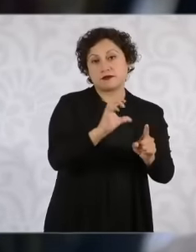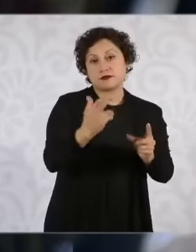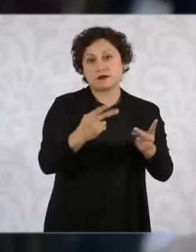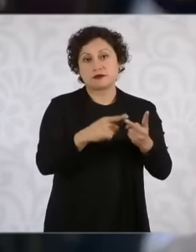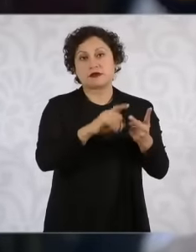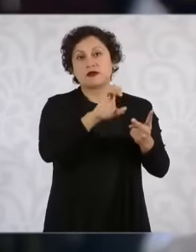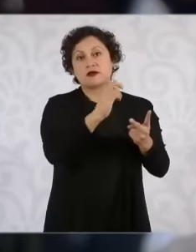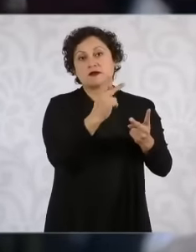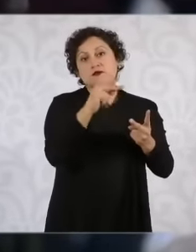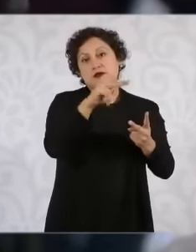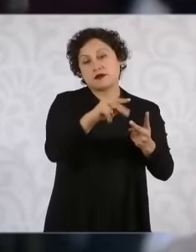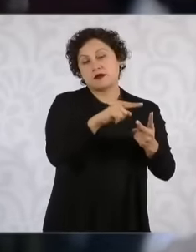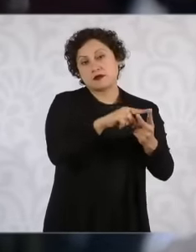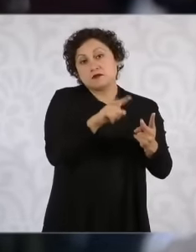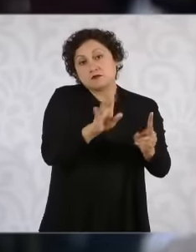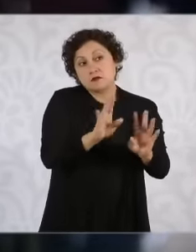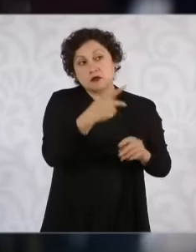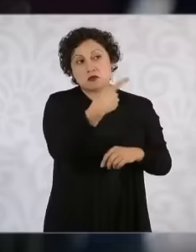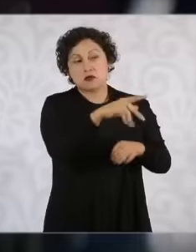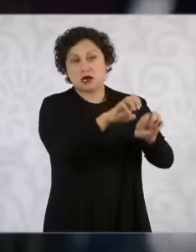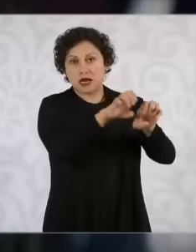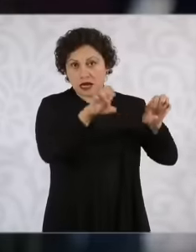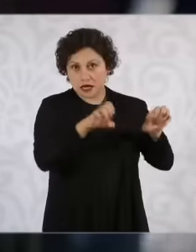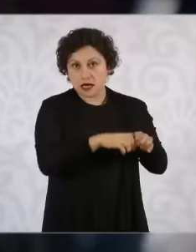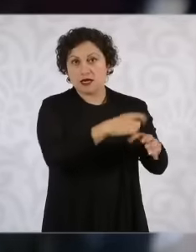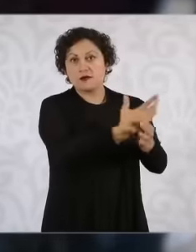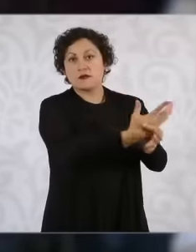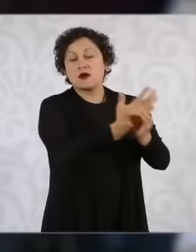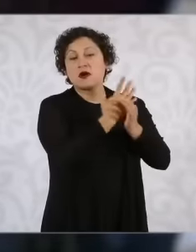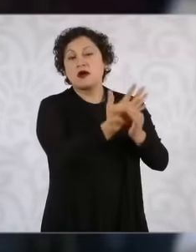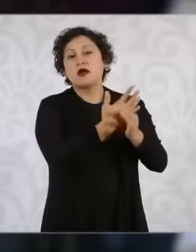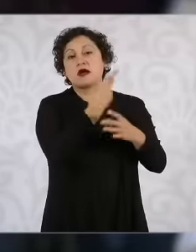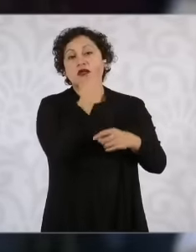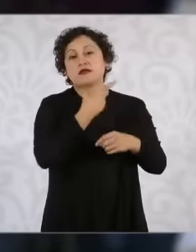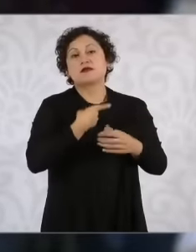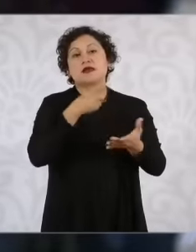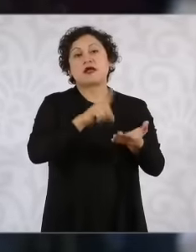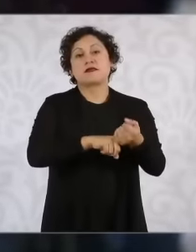contains a diagnosis of the country's security and the reasons Why